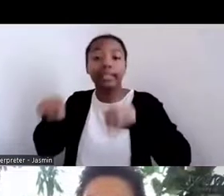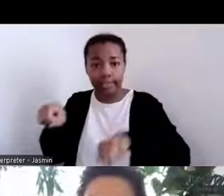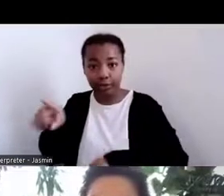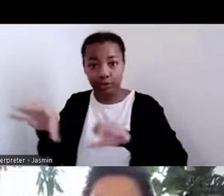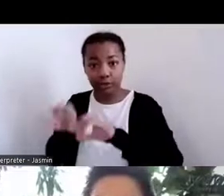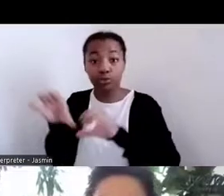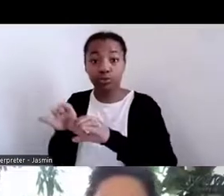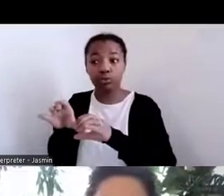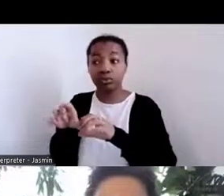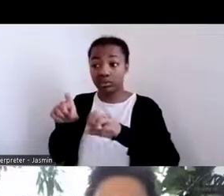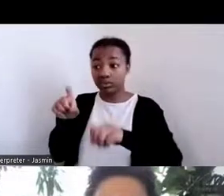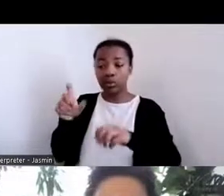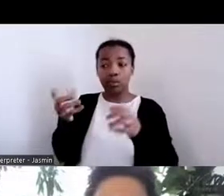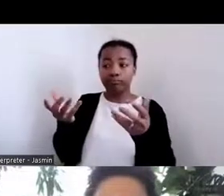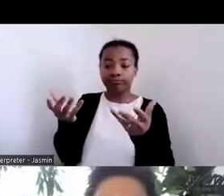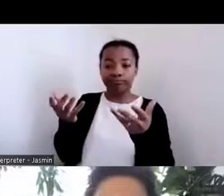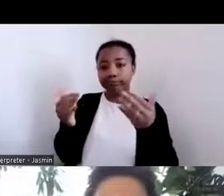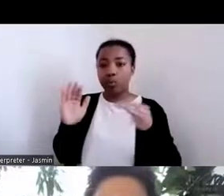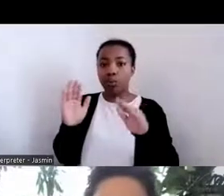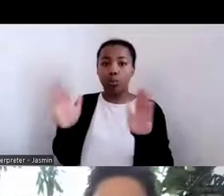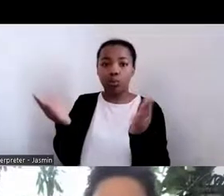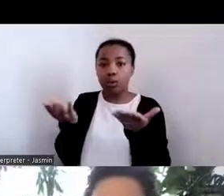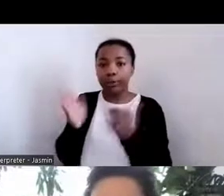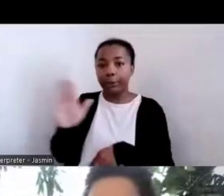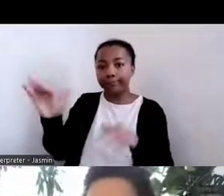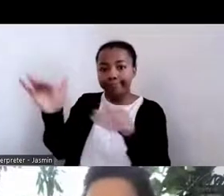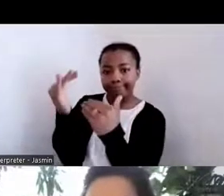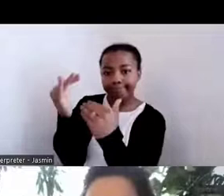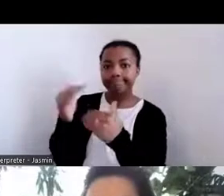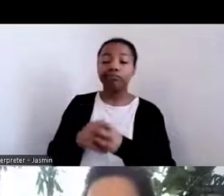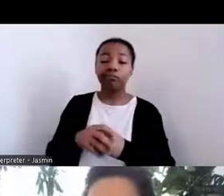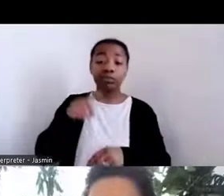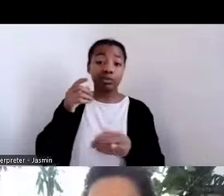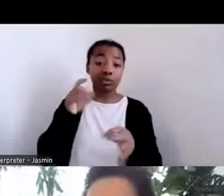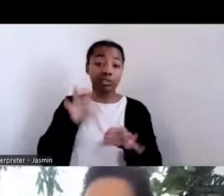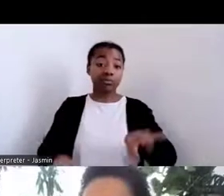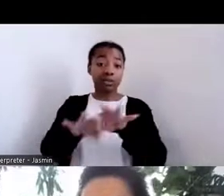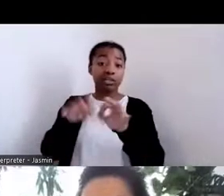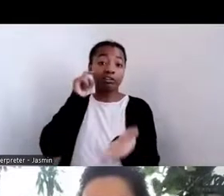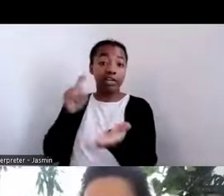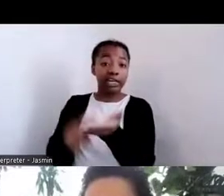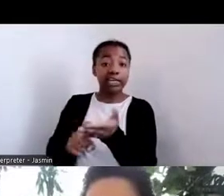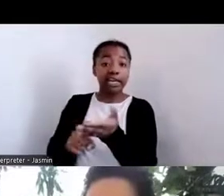And so it's important that we recognize, you know, even from, you know, the small level all the way to, you know, what